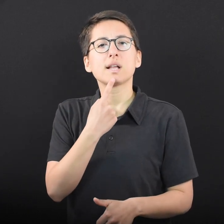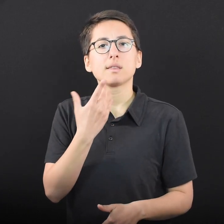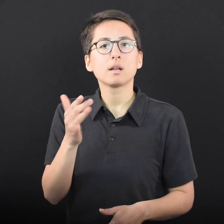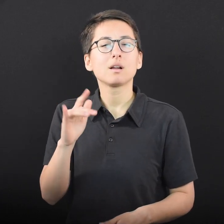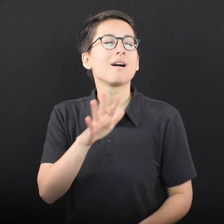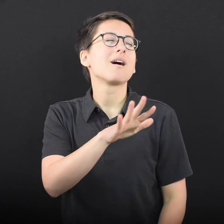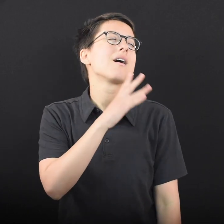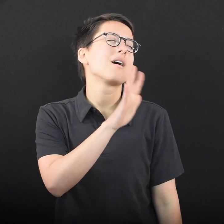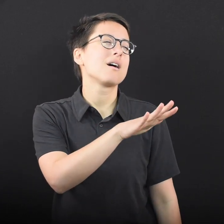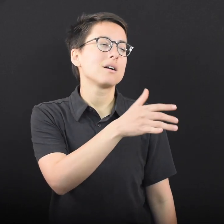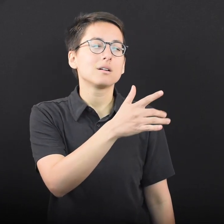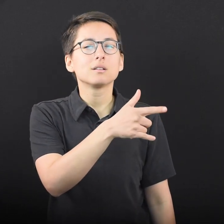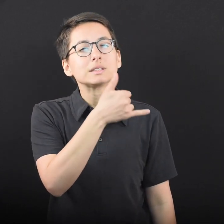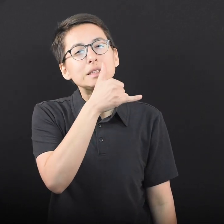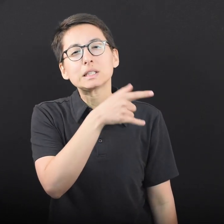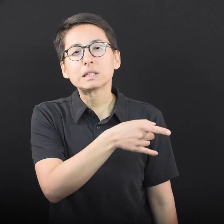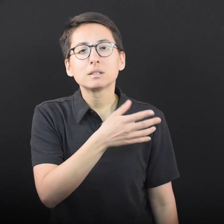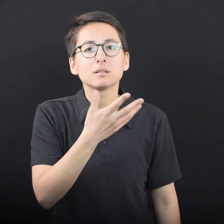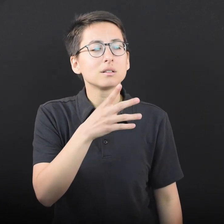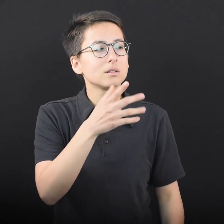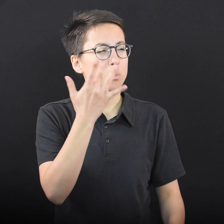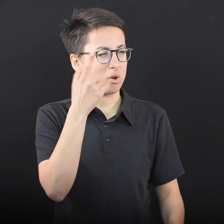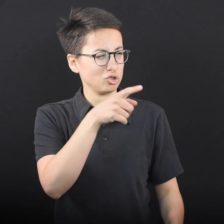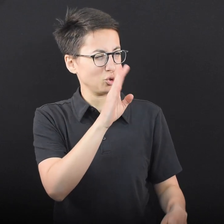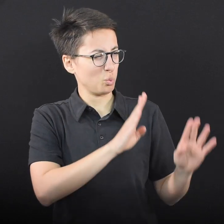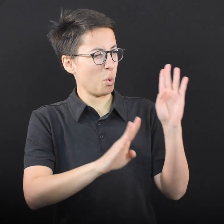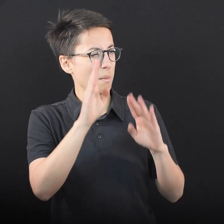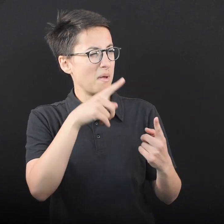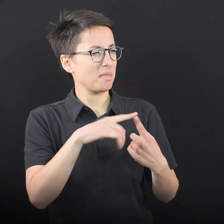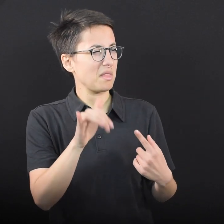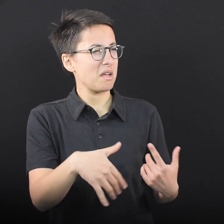“That’s a silly concern,” or “Why would you be worried about that?”